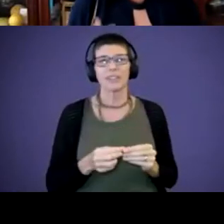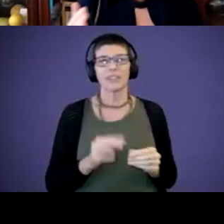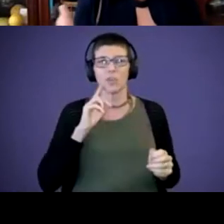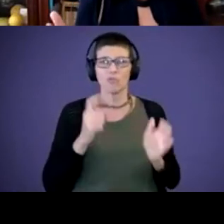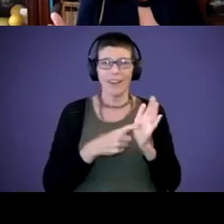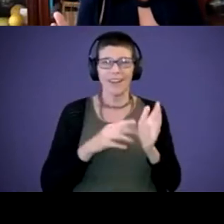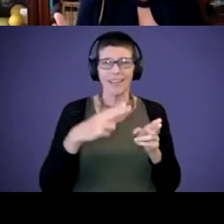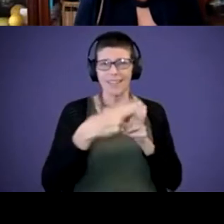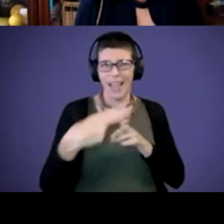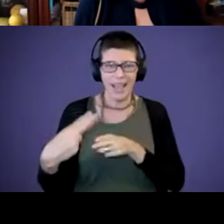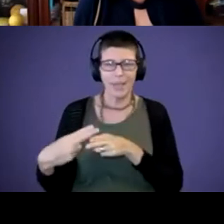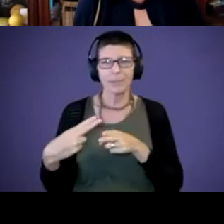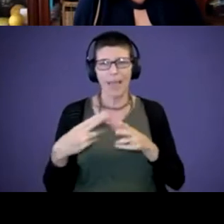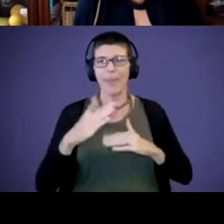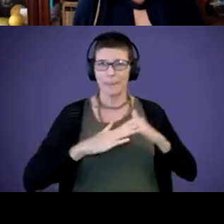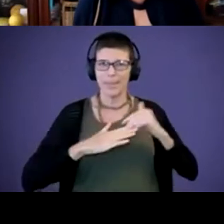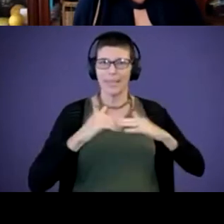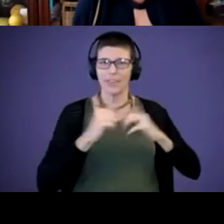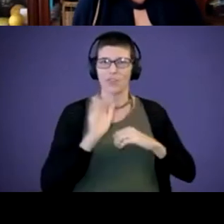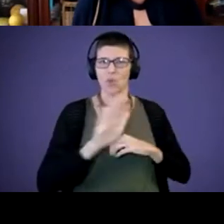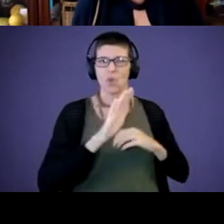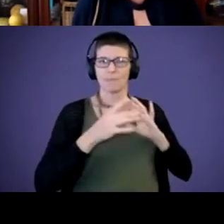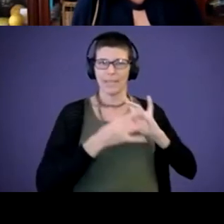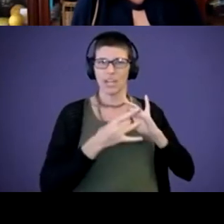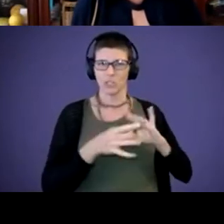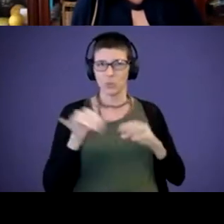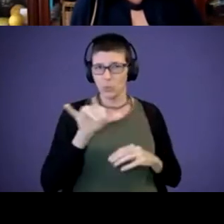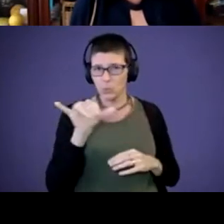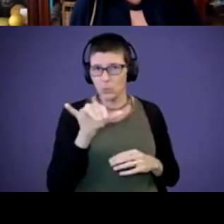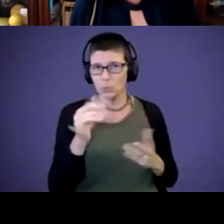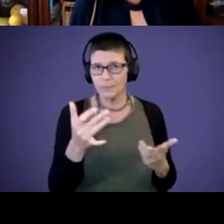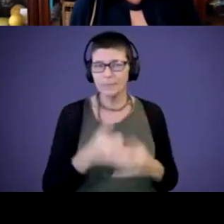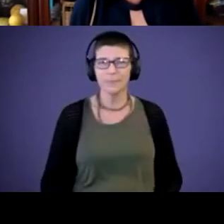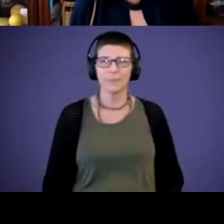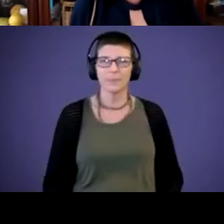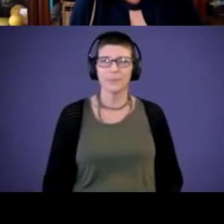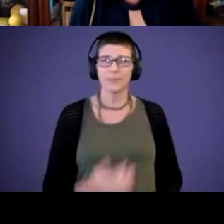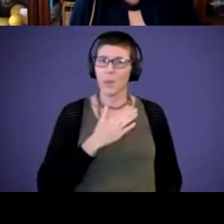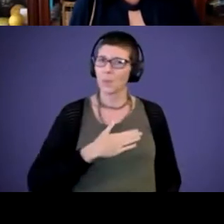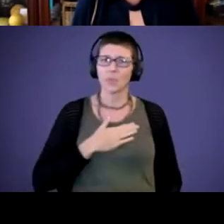build upon that connection that you have too. So, please take advantage of that. And I know